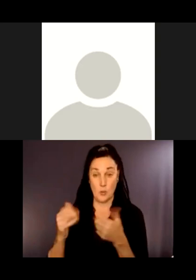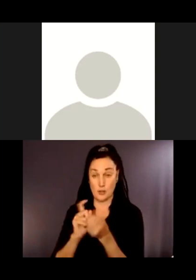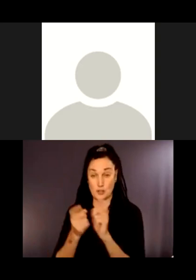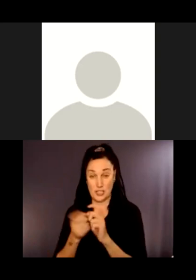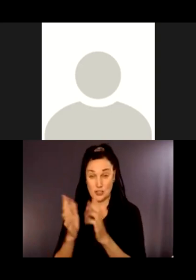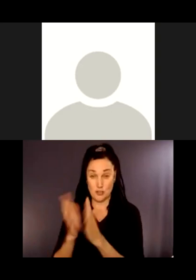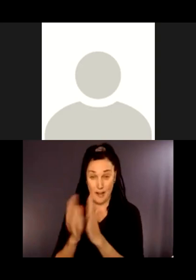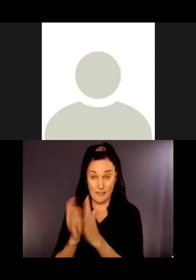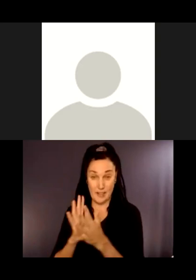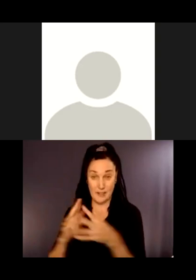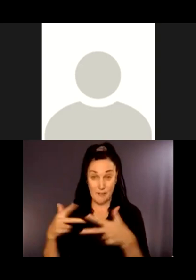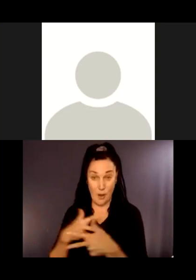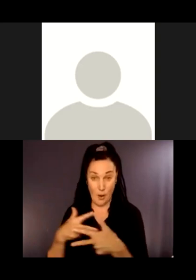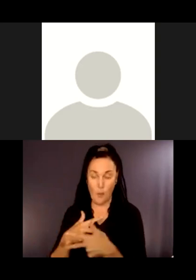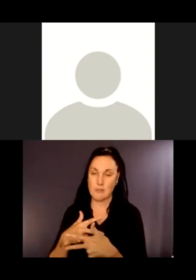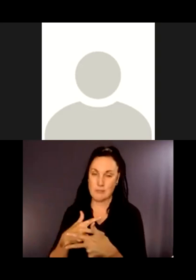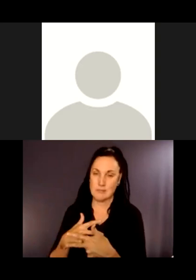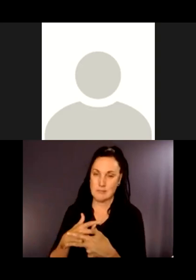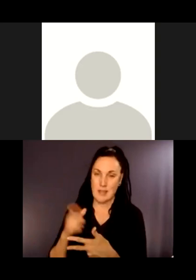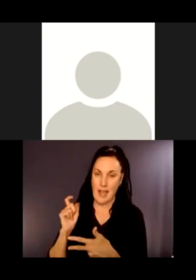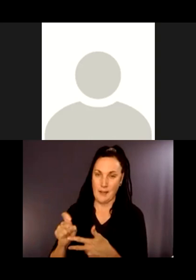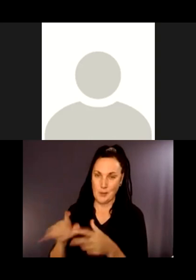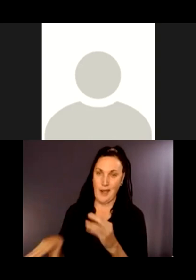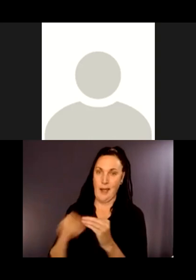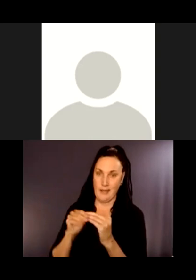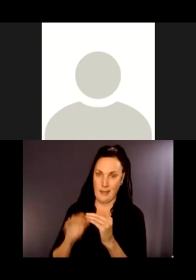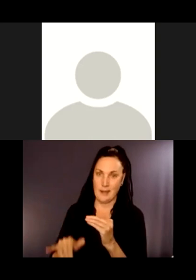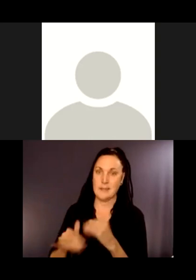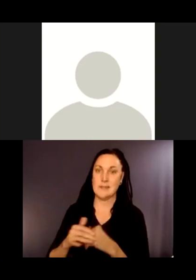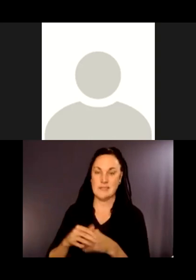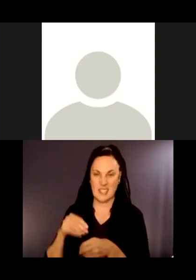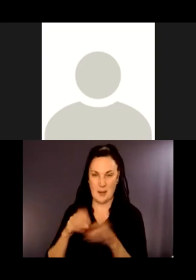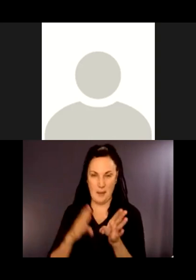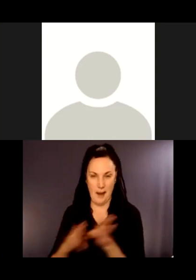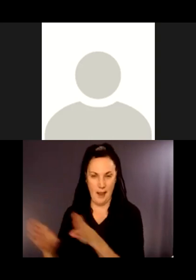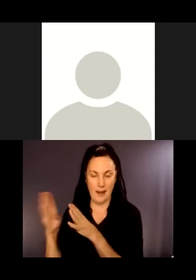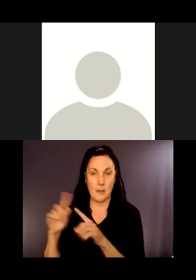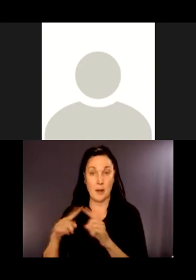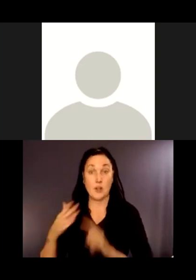We have that feedback from you, and I appreciate it. We will definitely be sharing that, but the purview of this